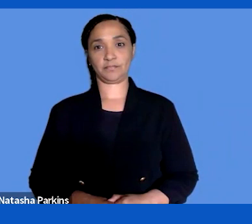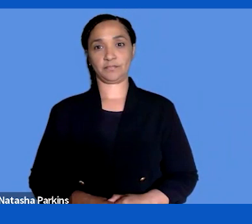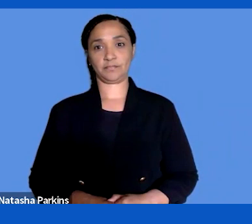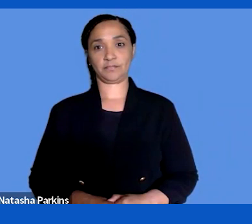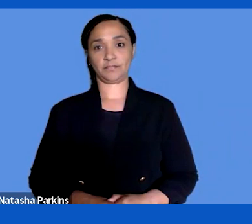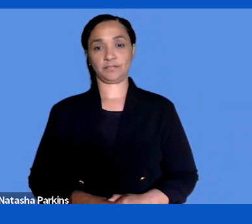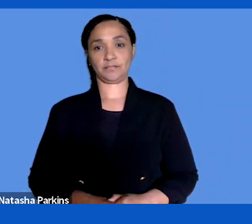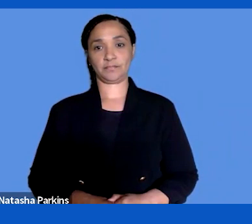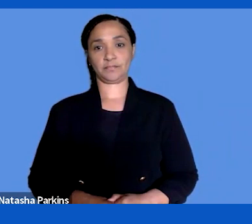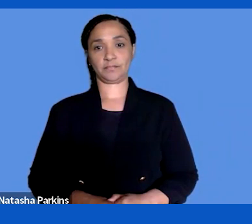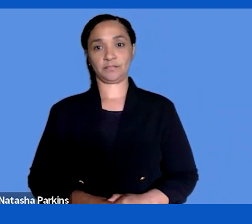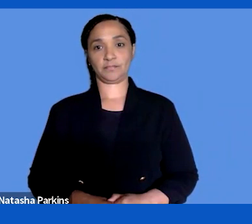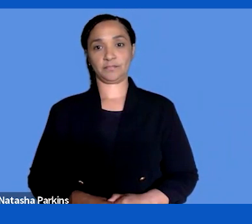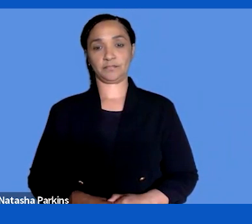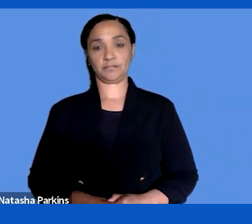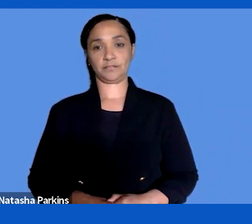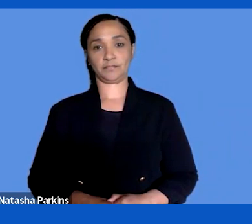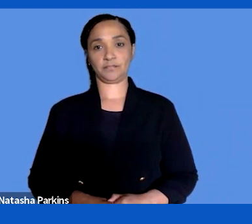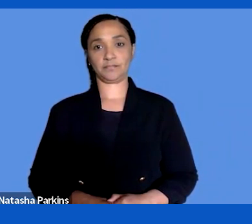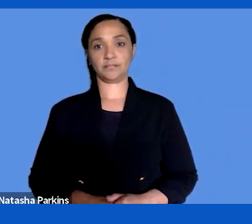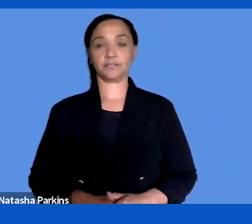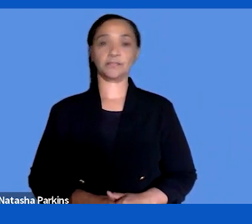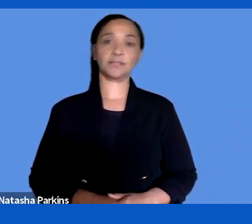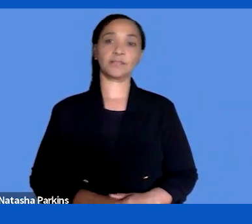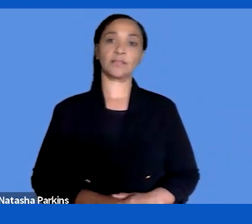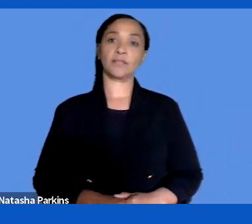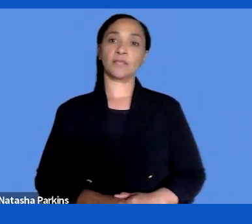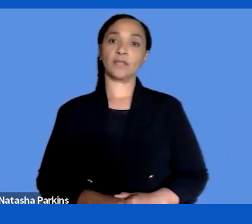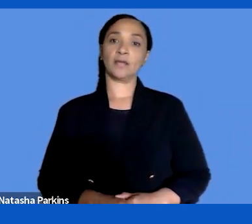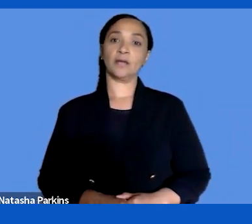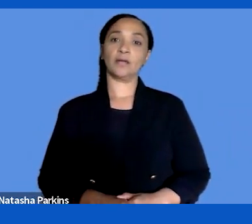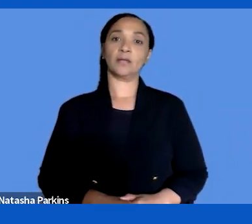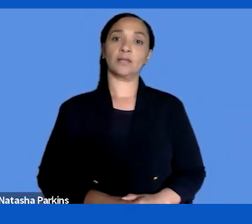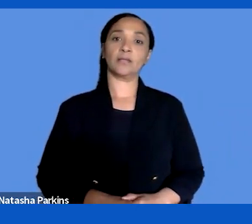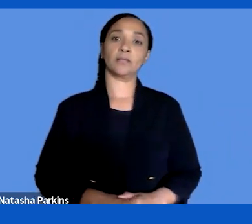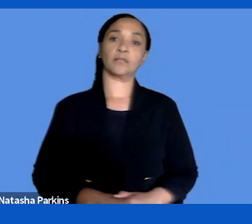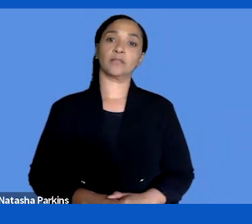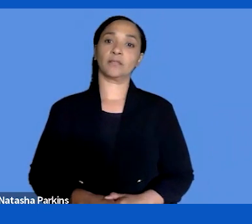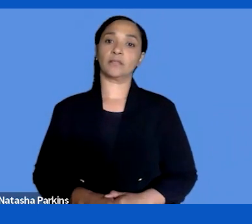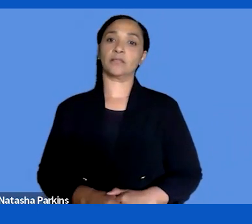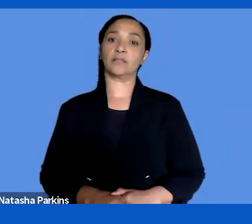and what many of us consider as real accessibility or usability for end users.